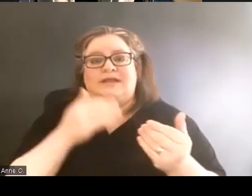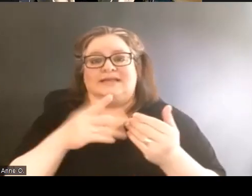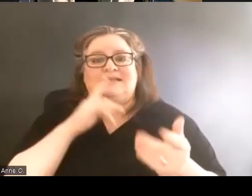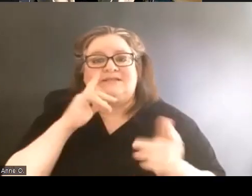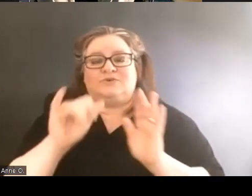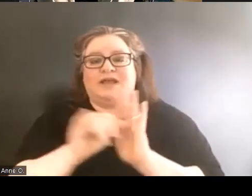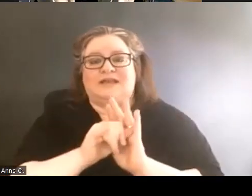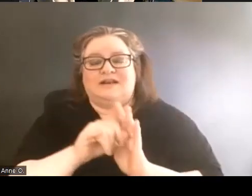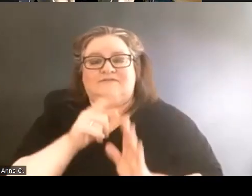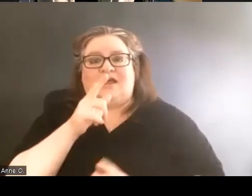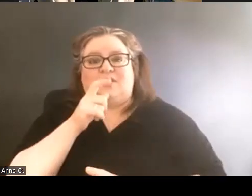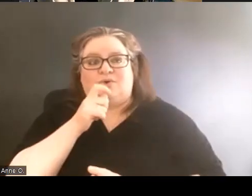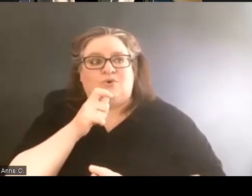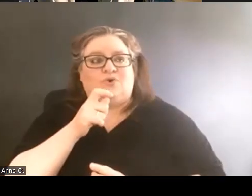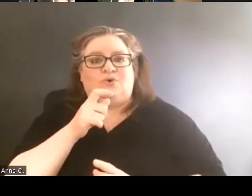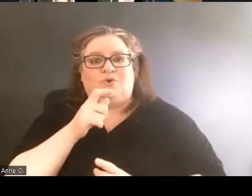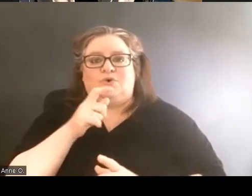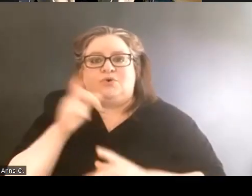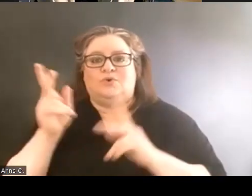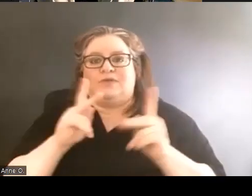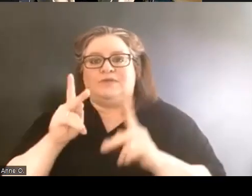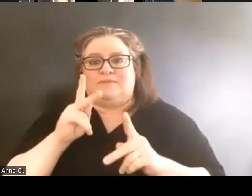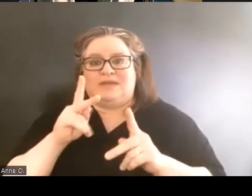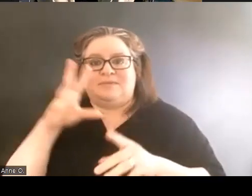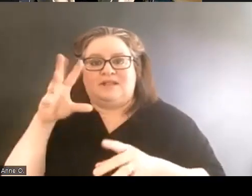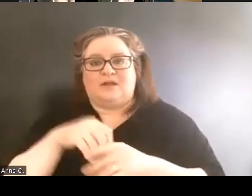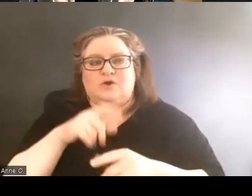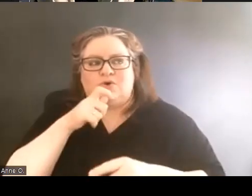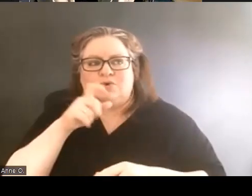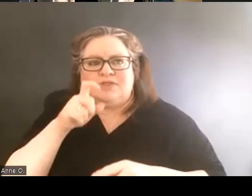who the players were, who they should be talking to.